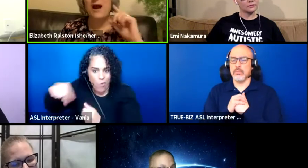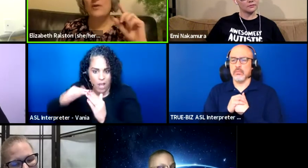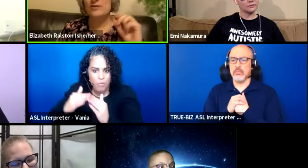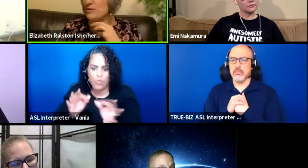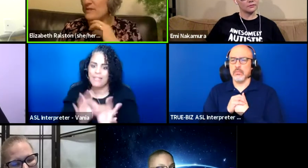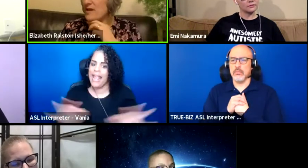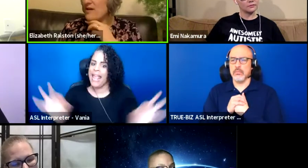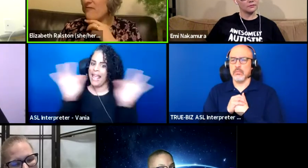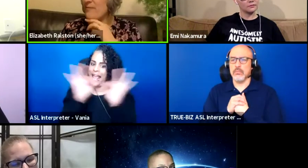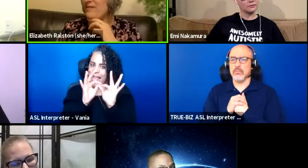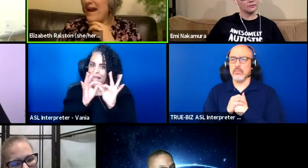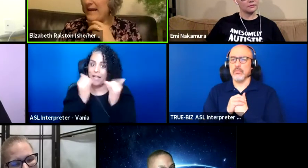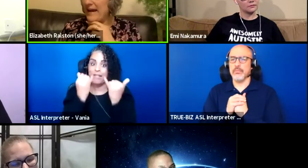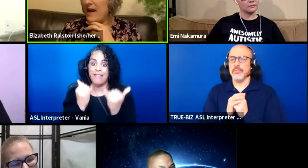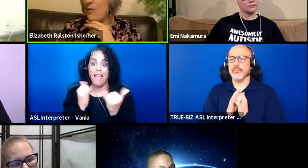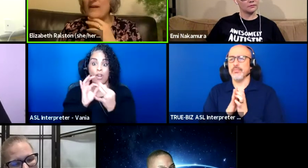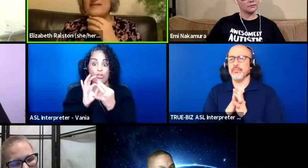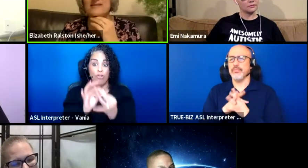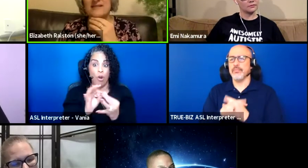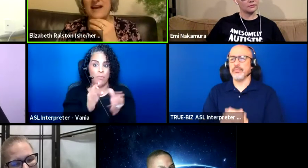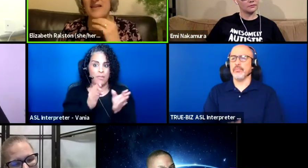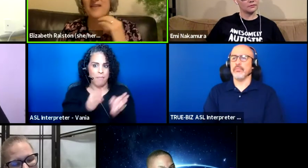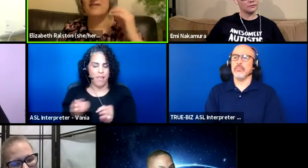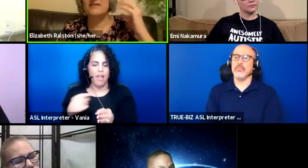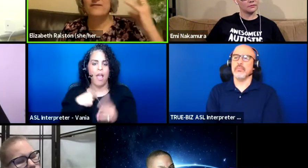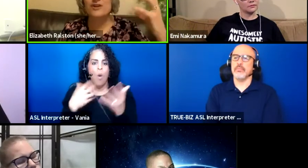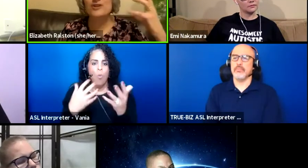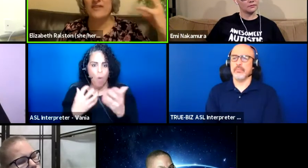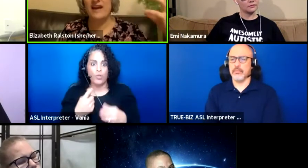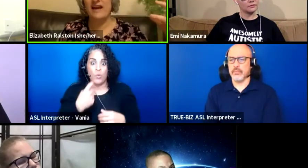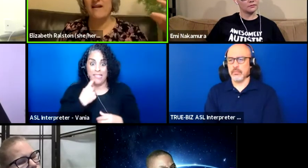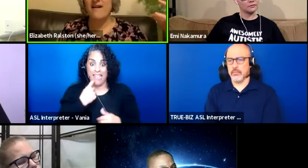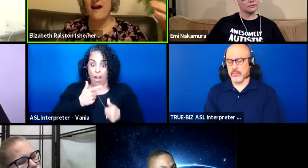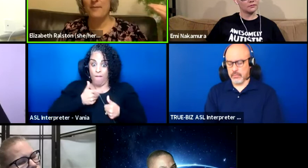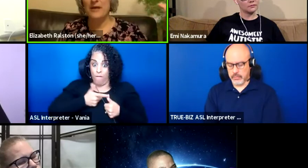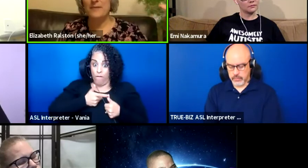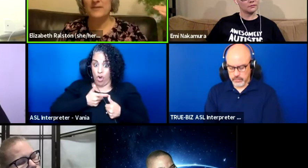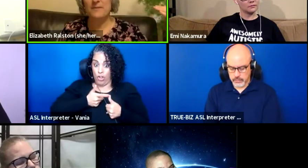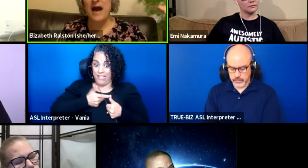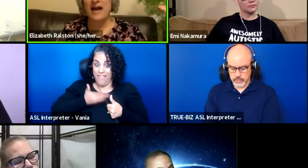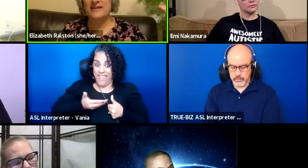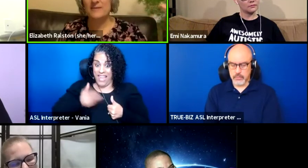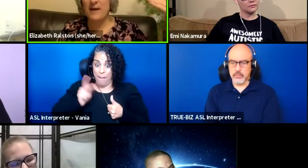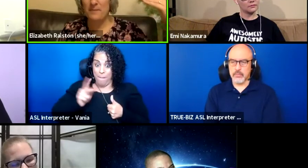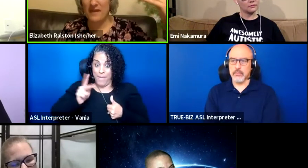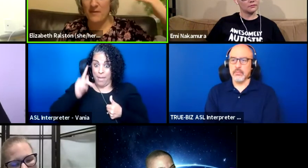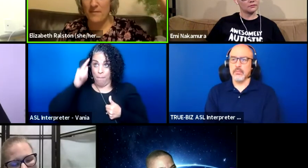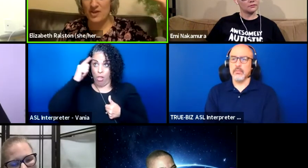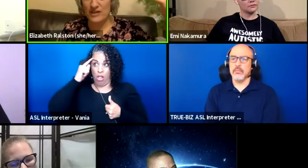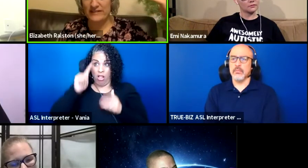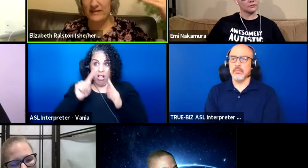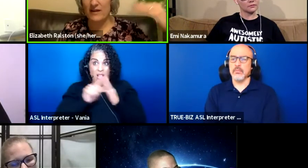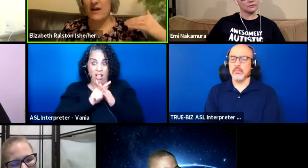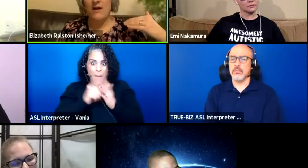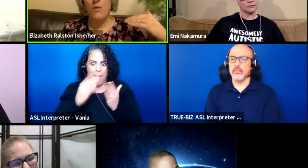Now, in terms of planning, I wanted to say that the first thing on people's mind might be the budget.